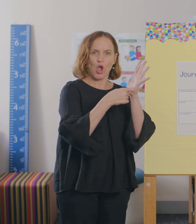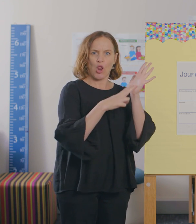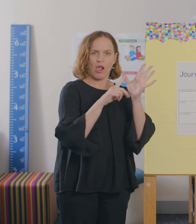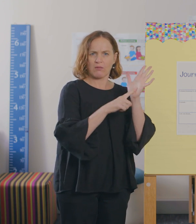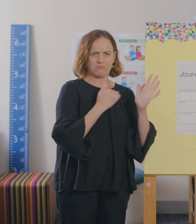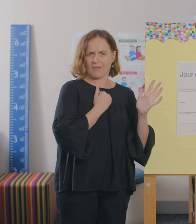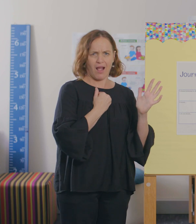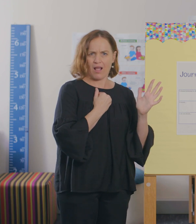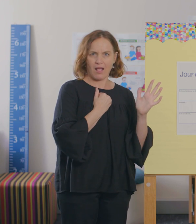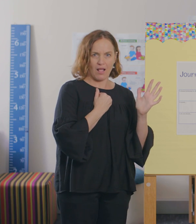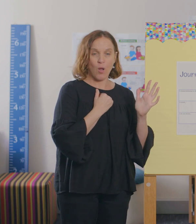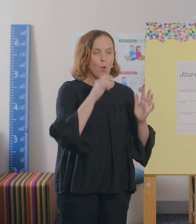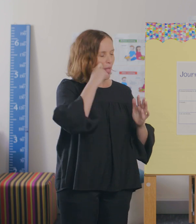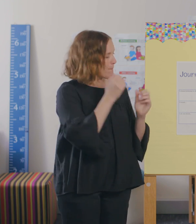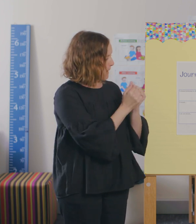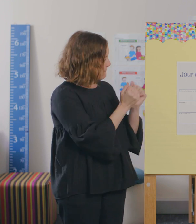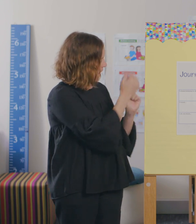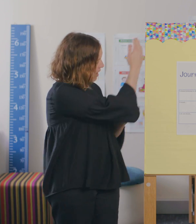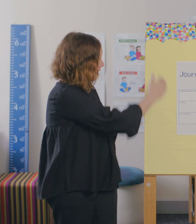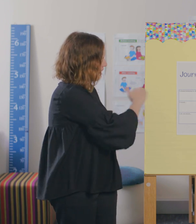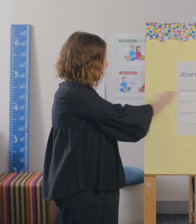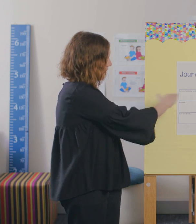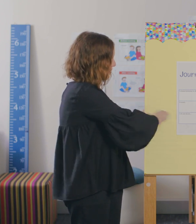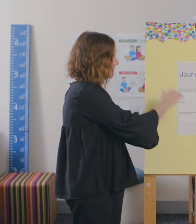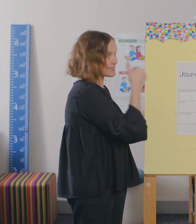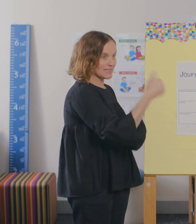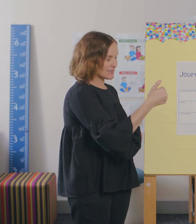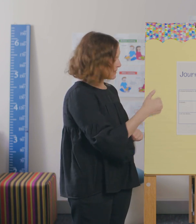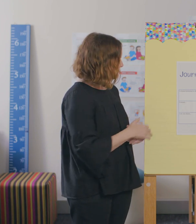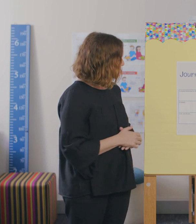We’re going to split our page into six sections.